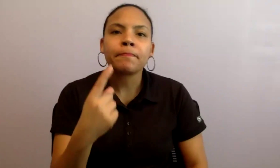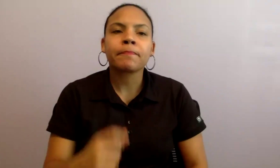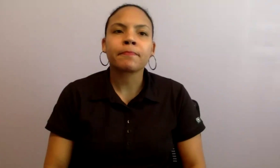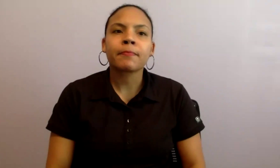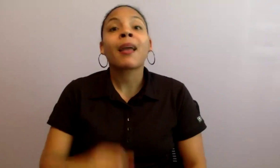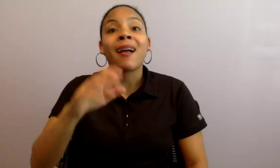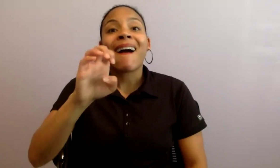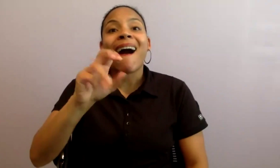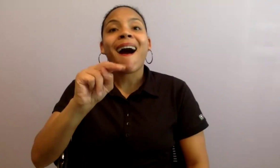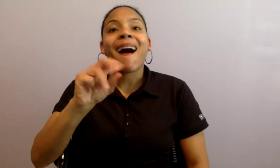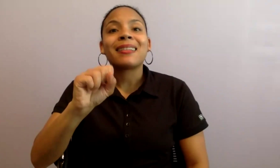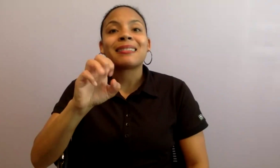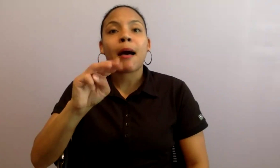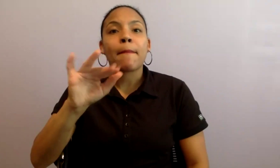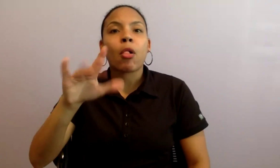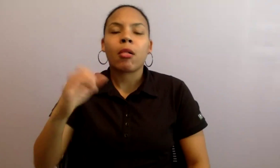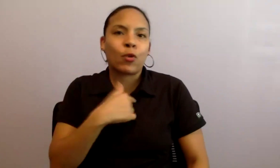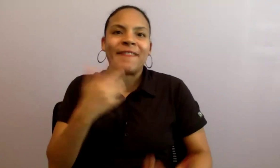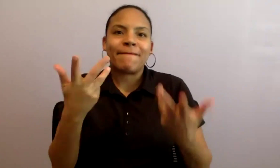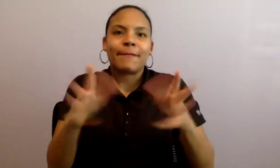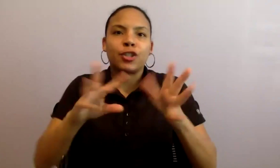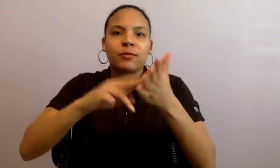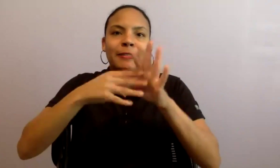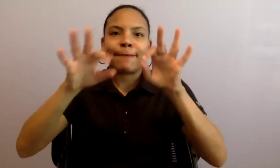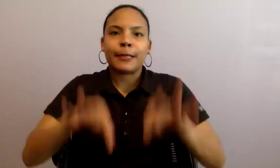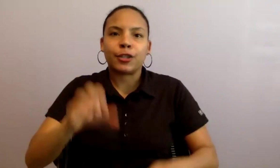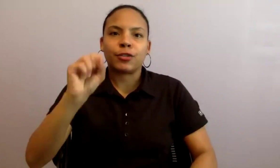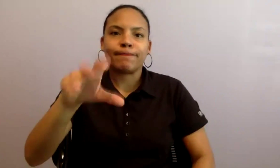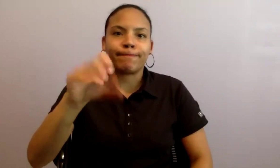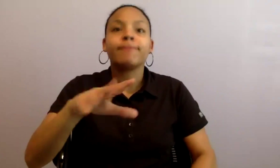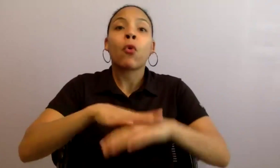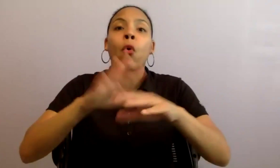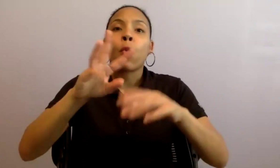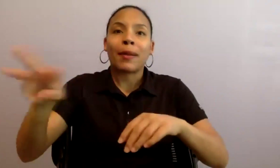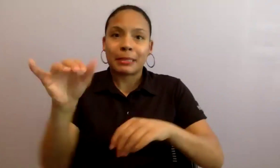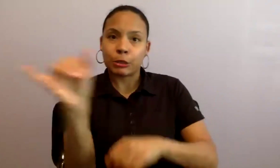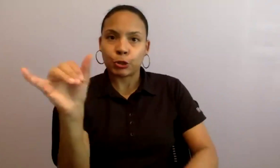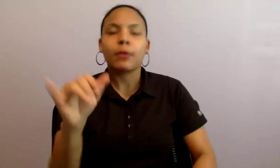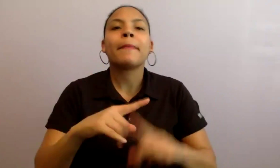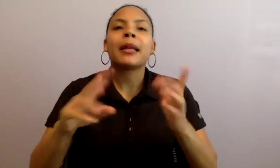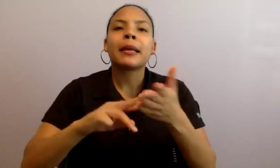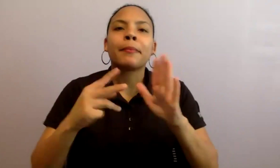on the website, two or more people, committed to a developing a body of work over an extensive period